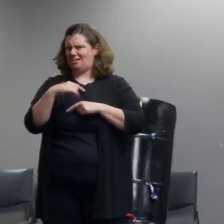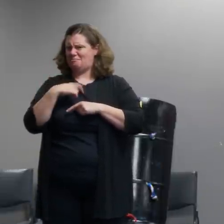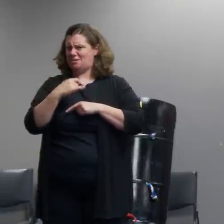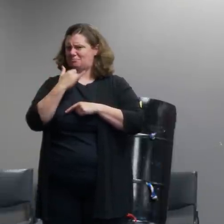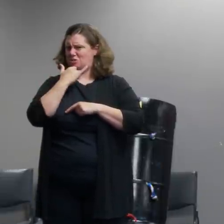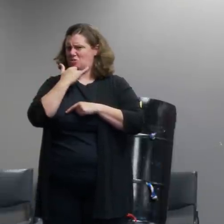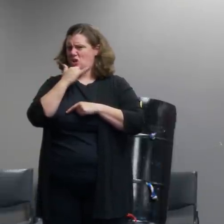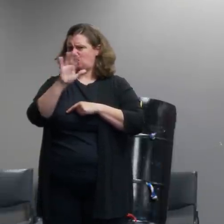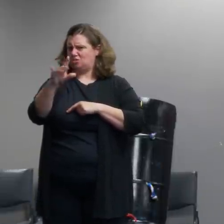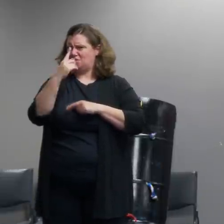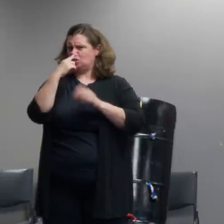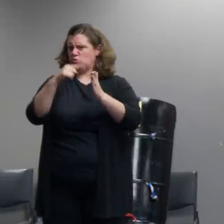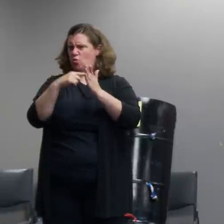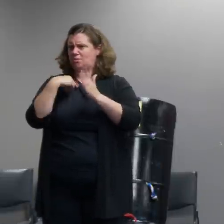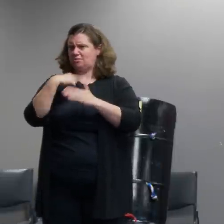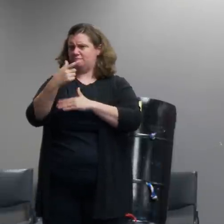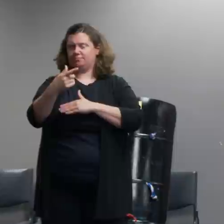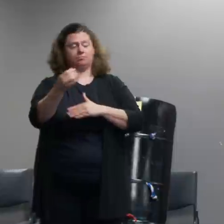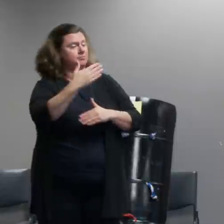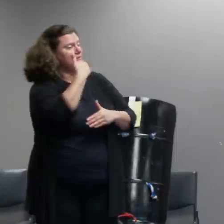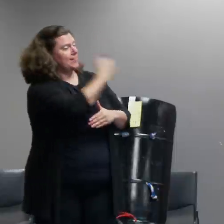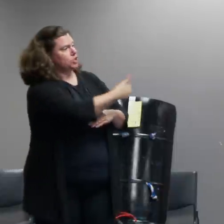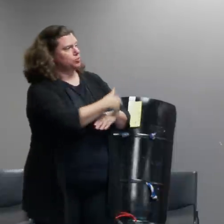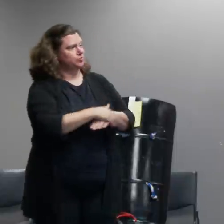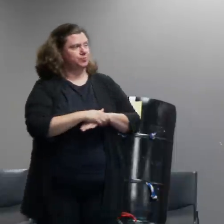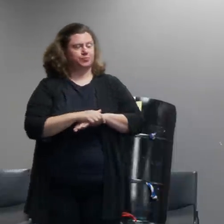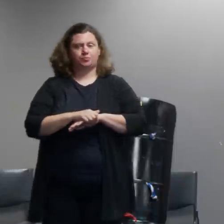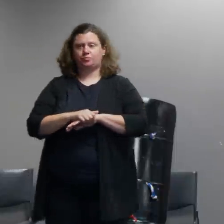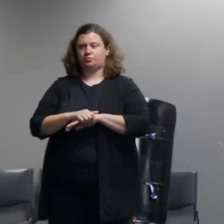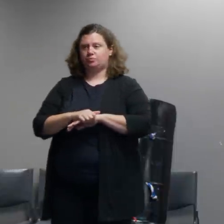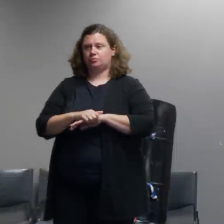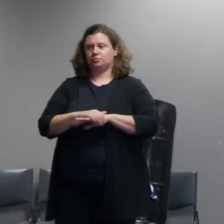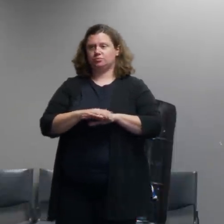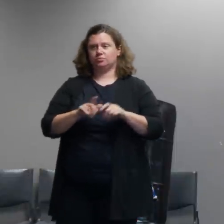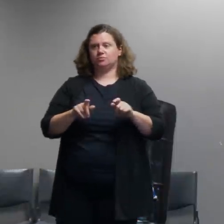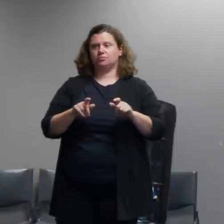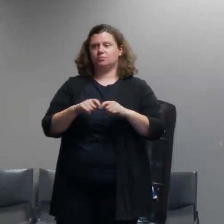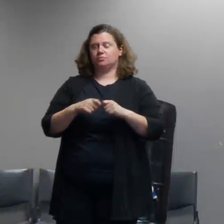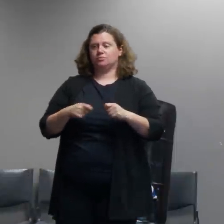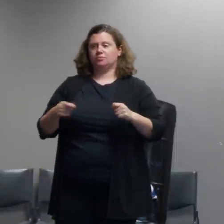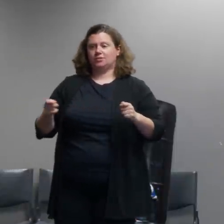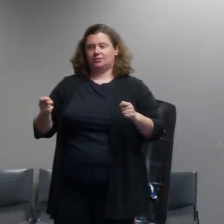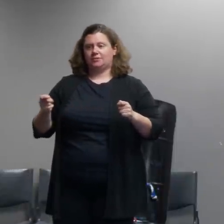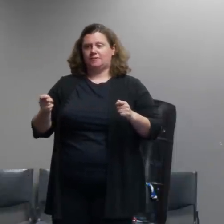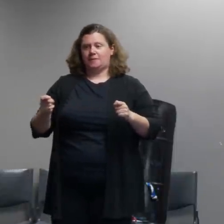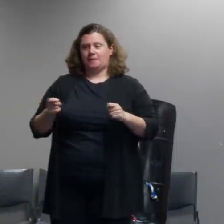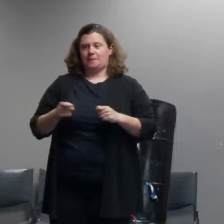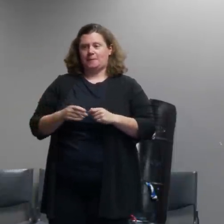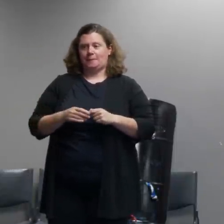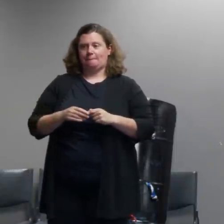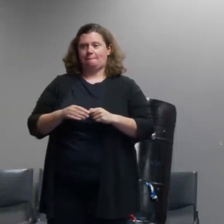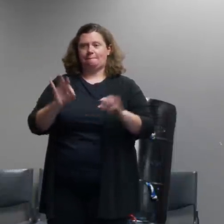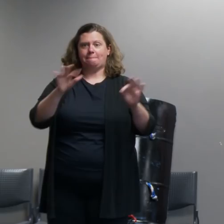okay thank you all right all right thank you thank you everybody we appreciate you being here today and uh